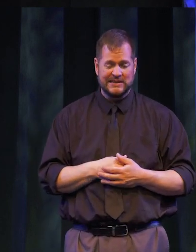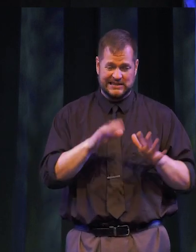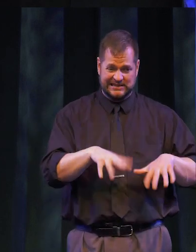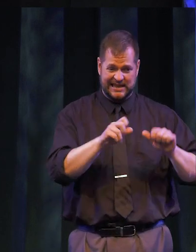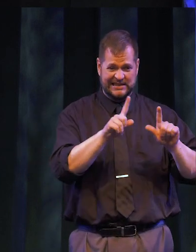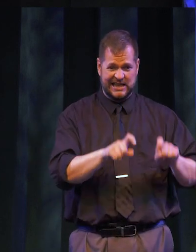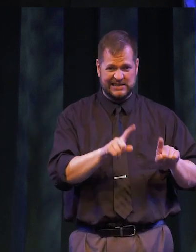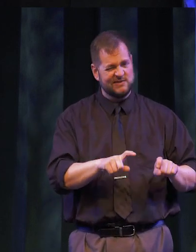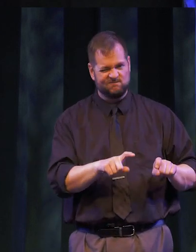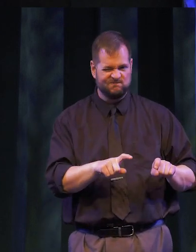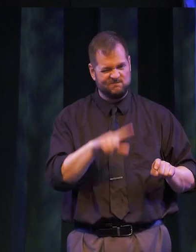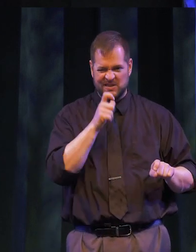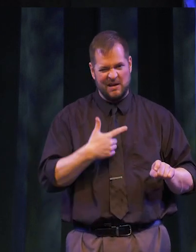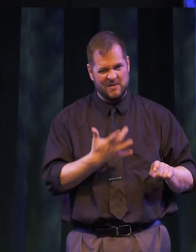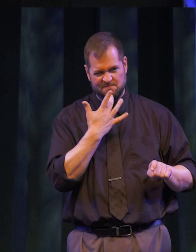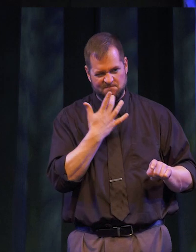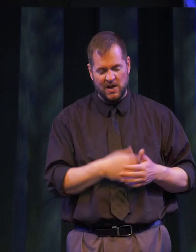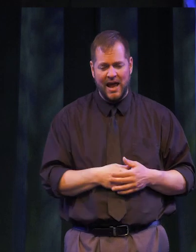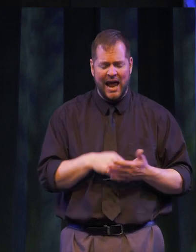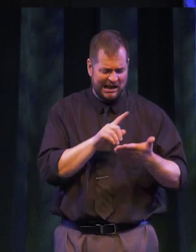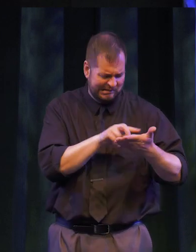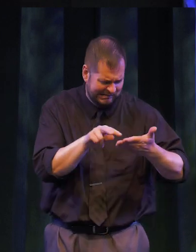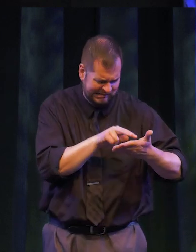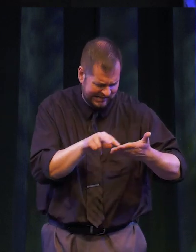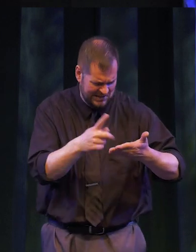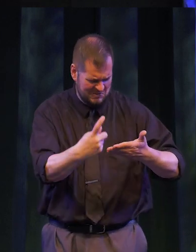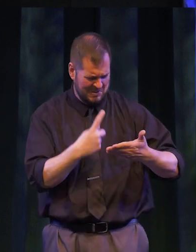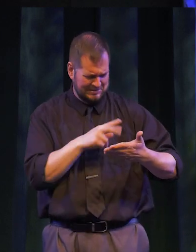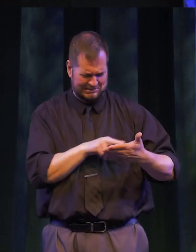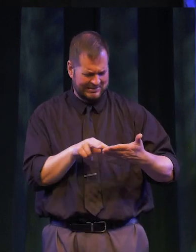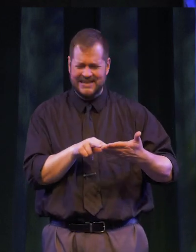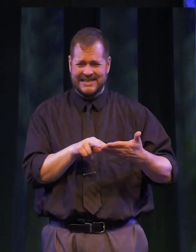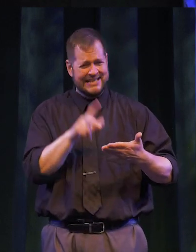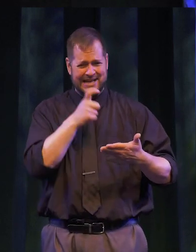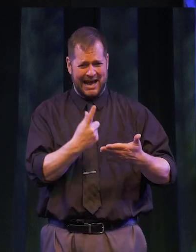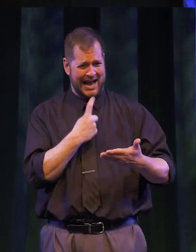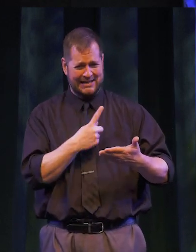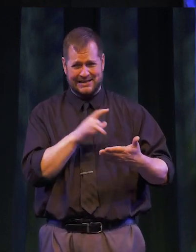my strong suit. I found that the questions were rarely asked in the way I studied or